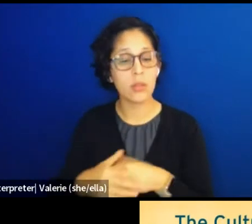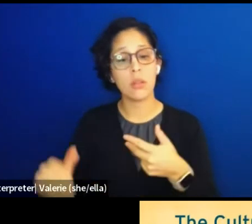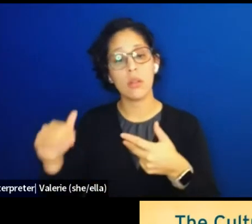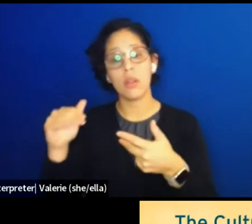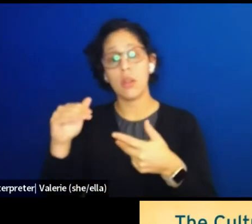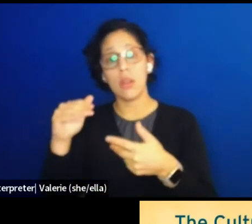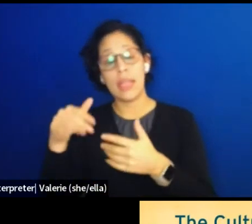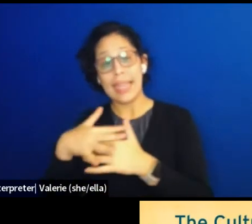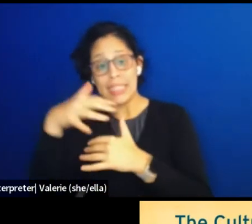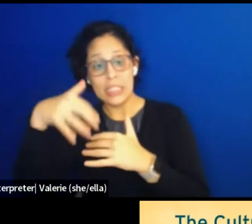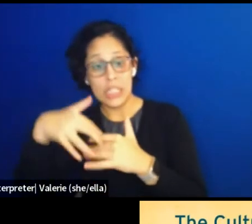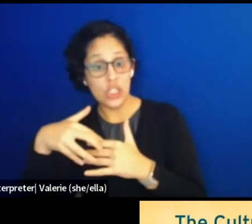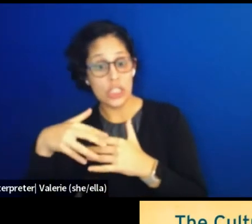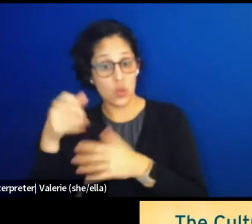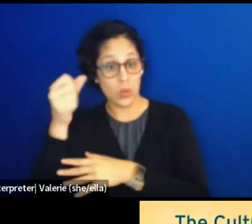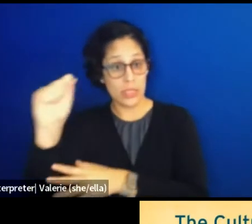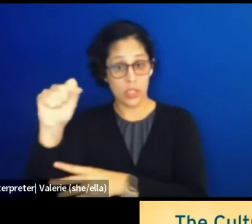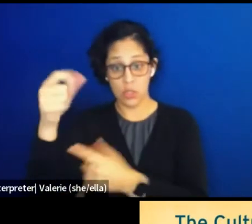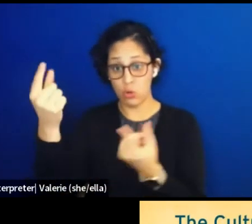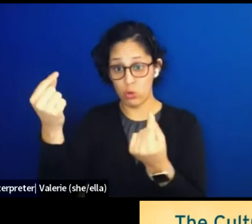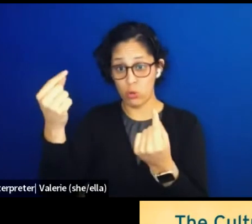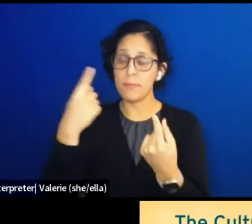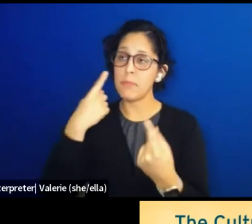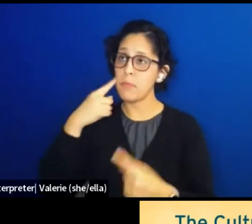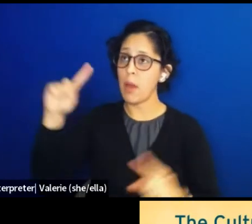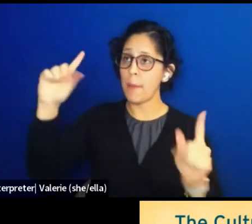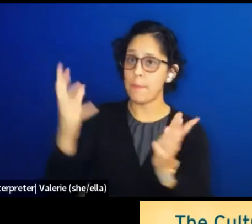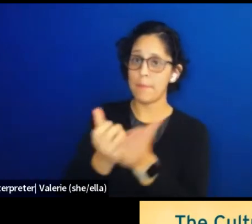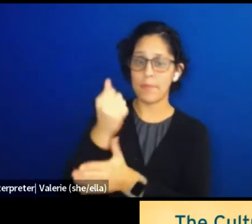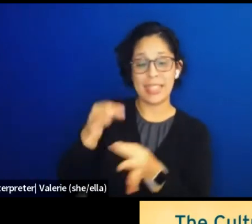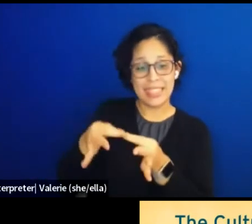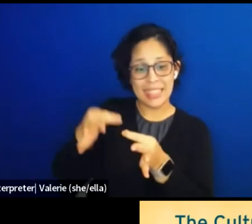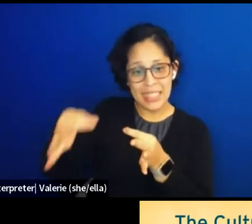or delayed greenhouse gas pollution equivalent to at least